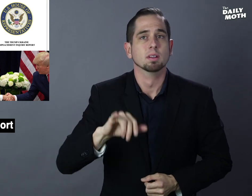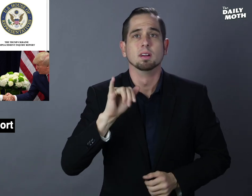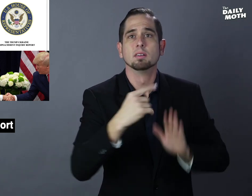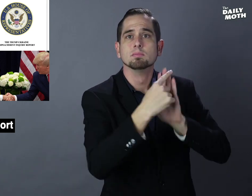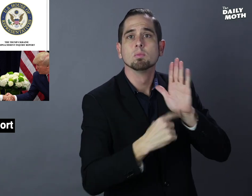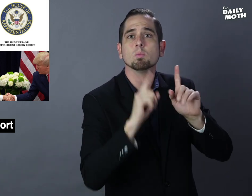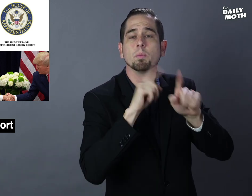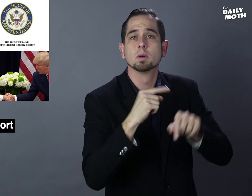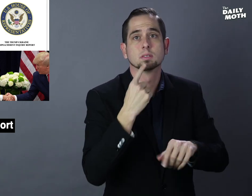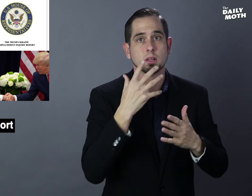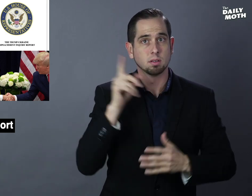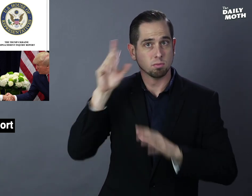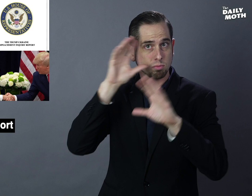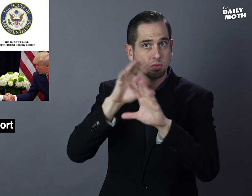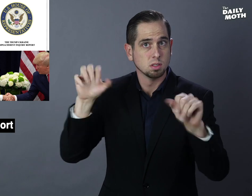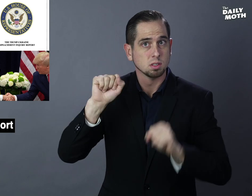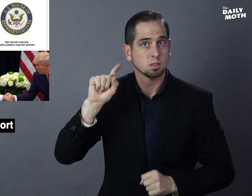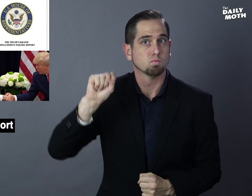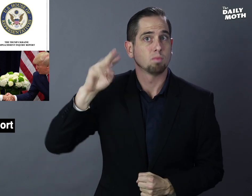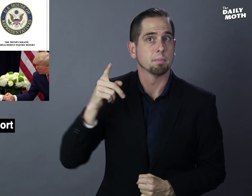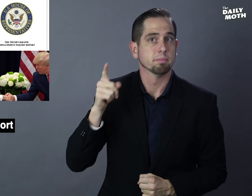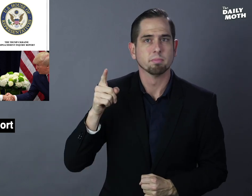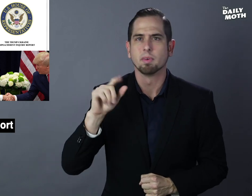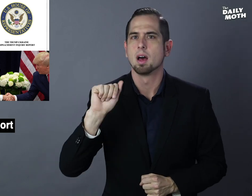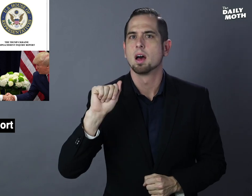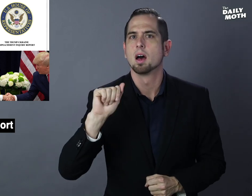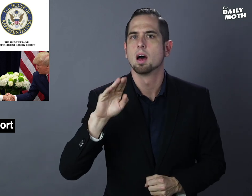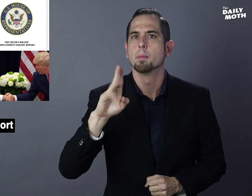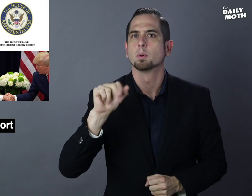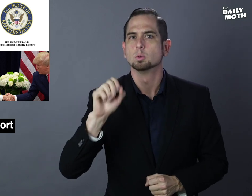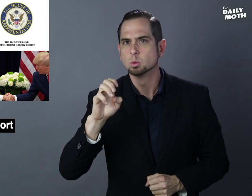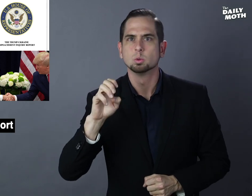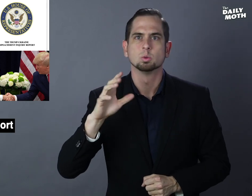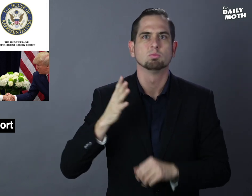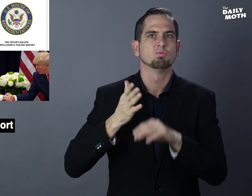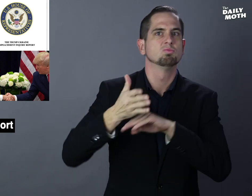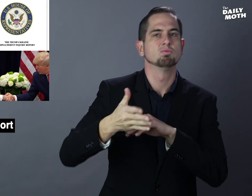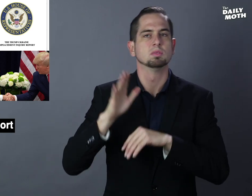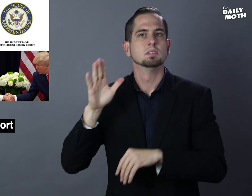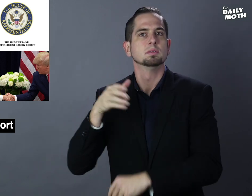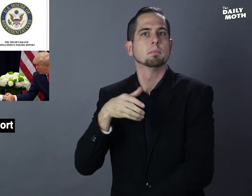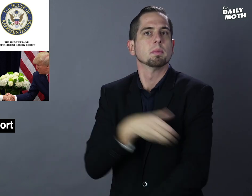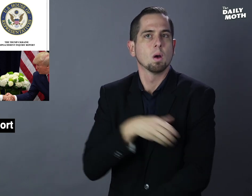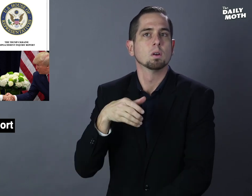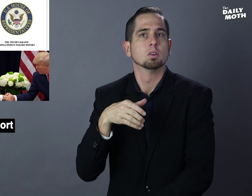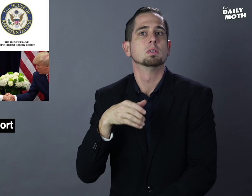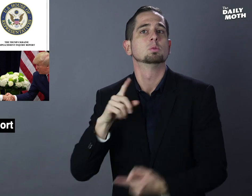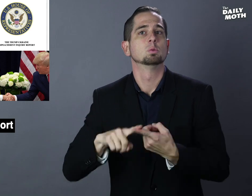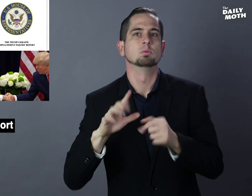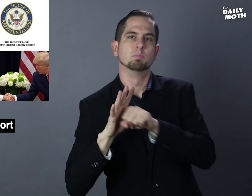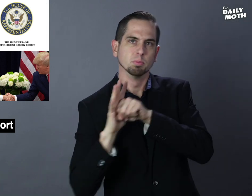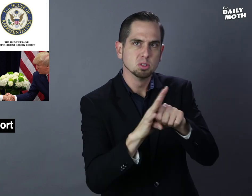The report says President Trump abused his powers to pressure